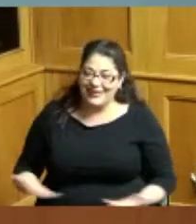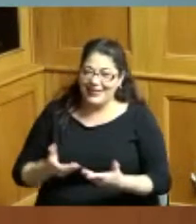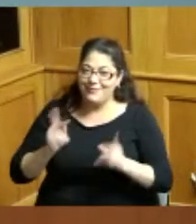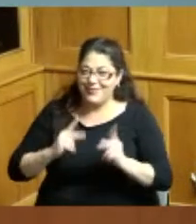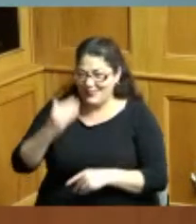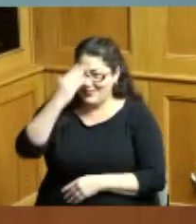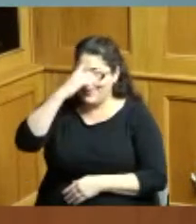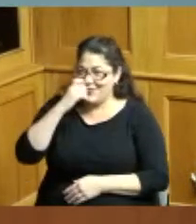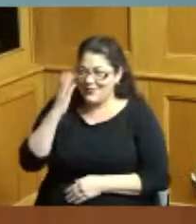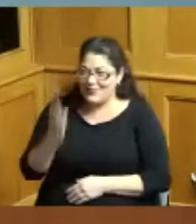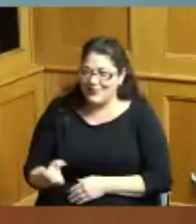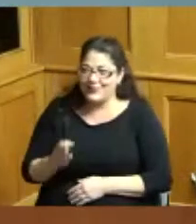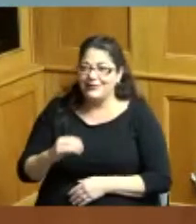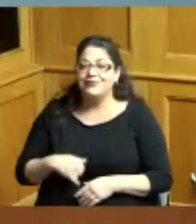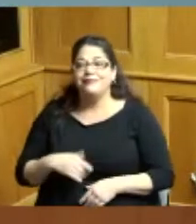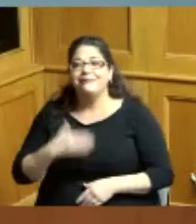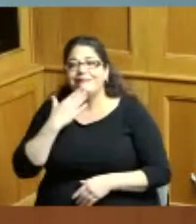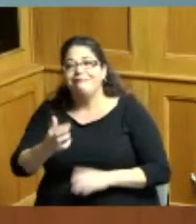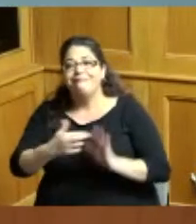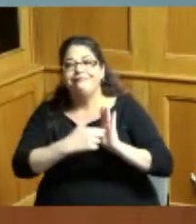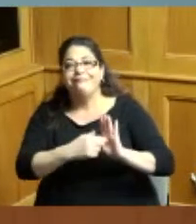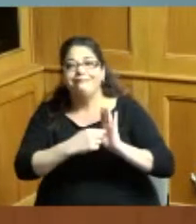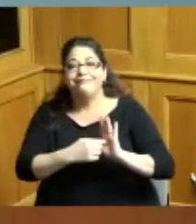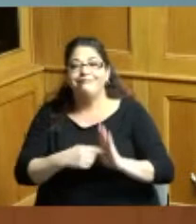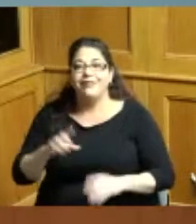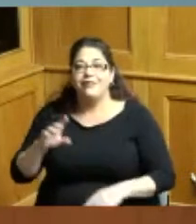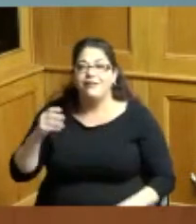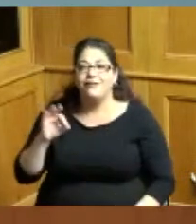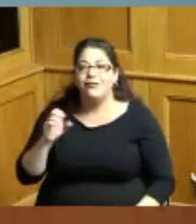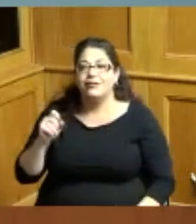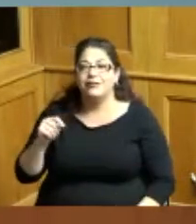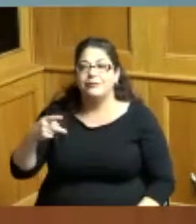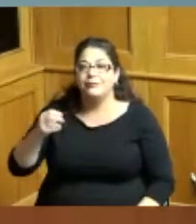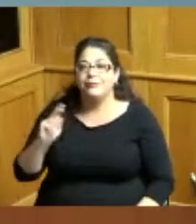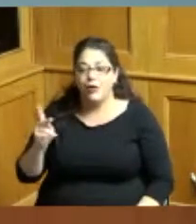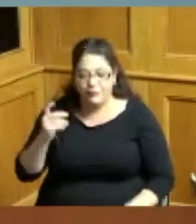did such a fine job of representing forest park in the years that so many of us have been in